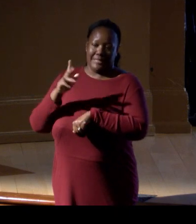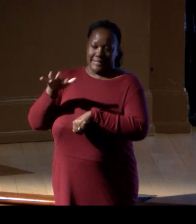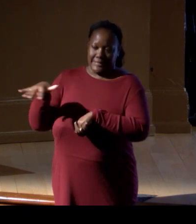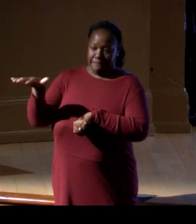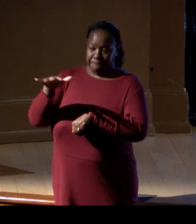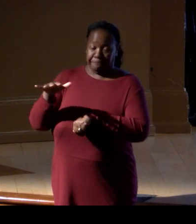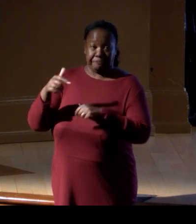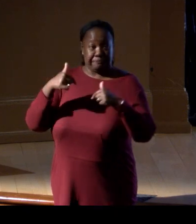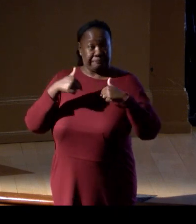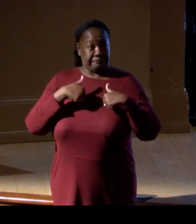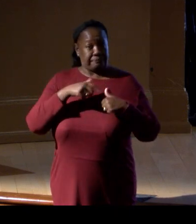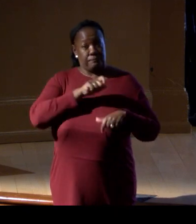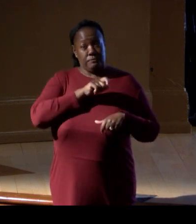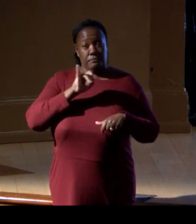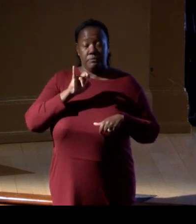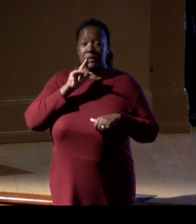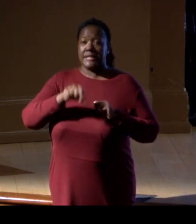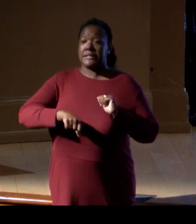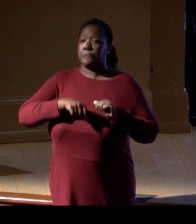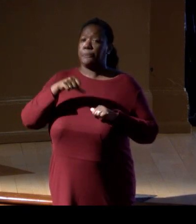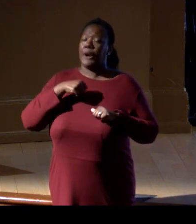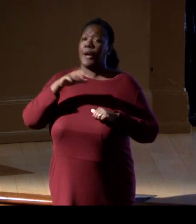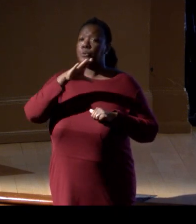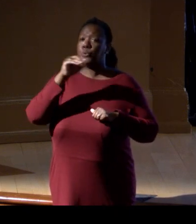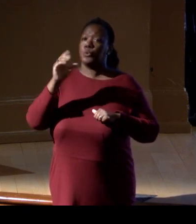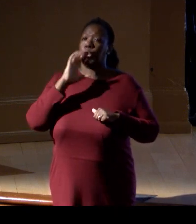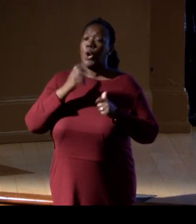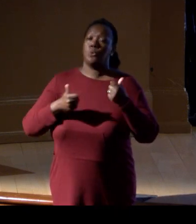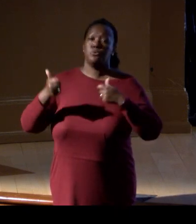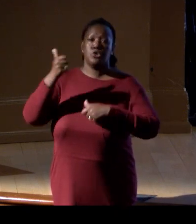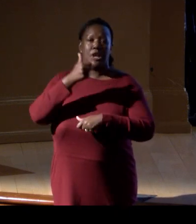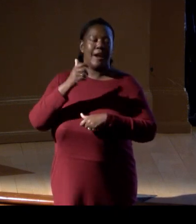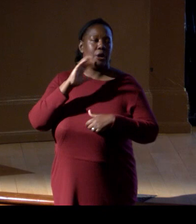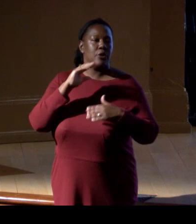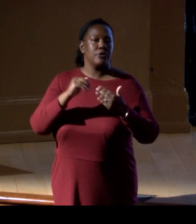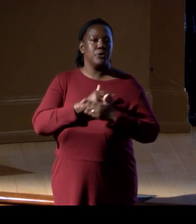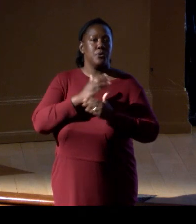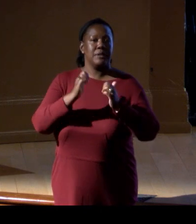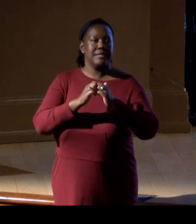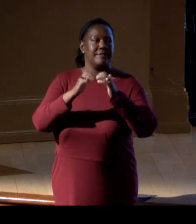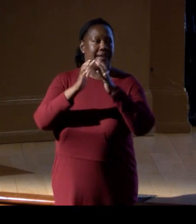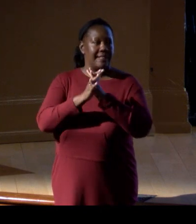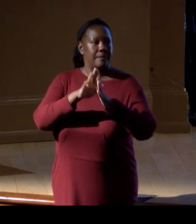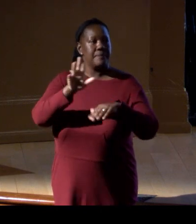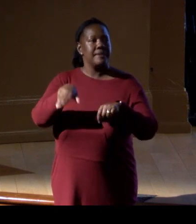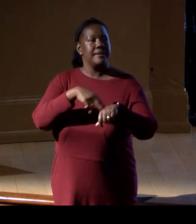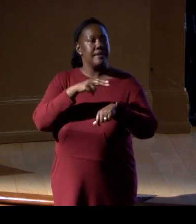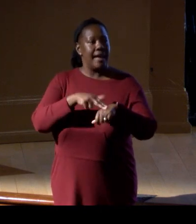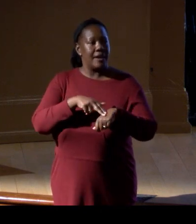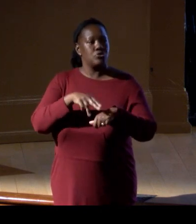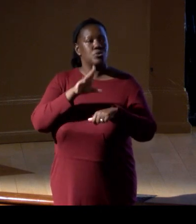the newly developed National Aquatic eDNA Strategy, and the National Ocean Biodiversity Strategy,